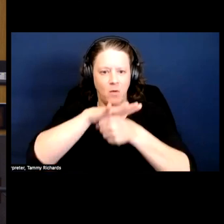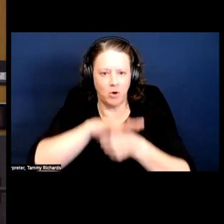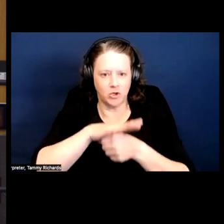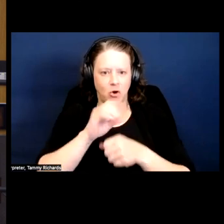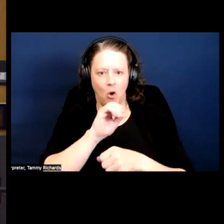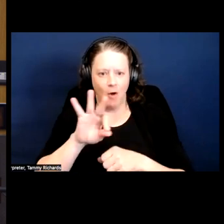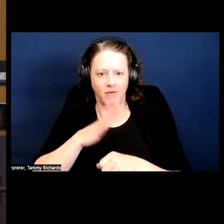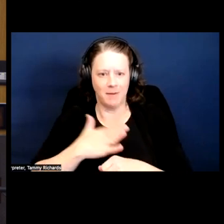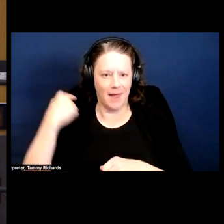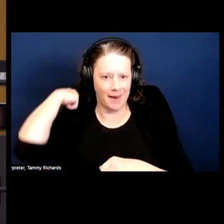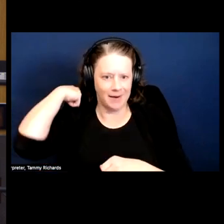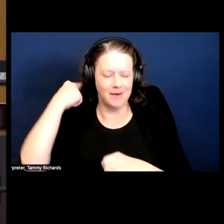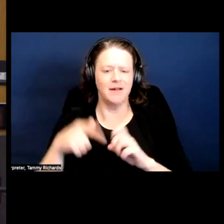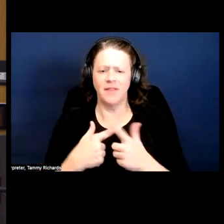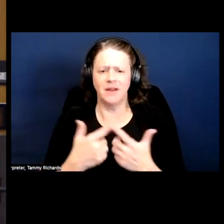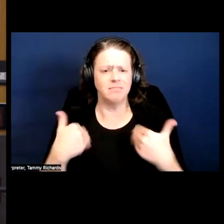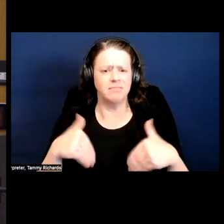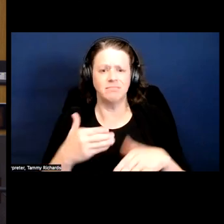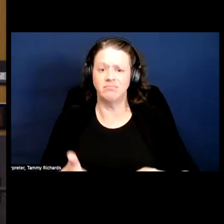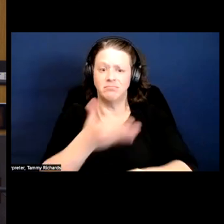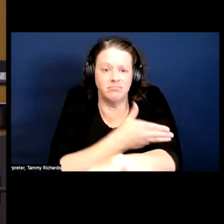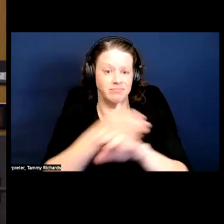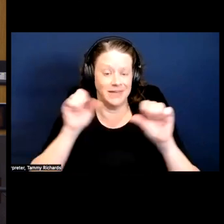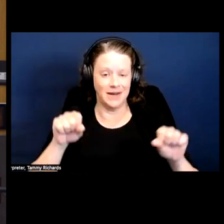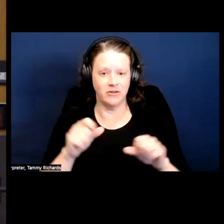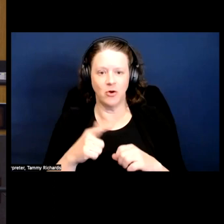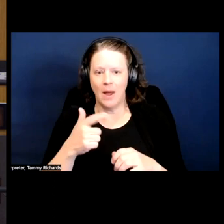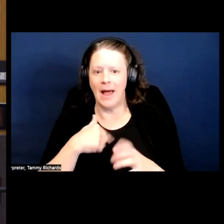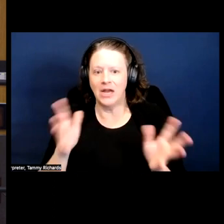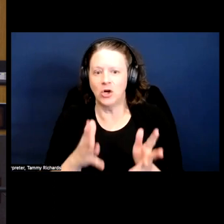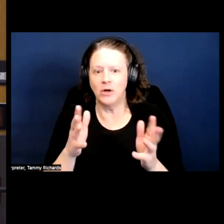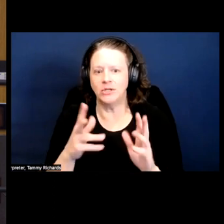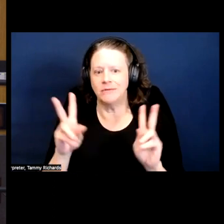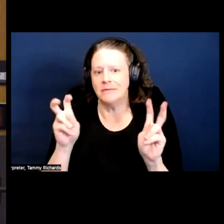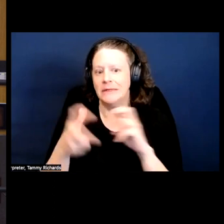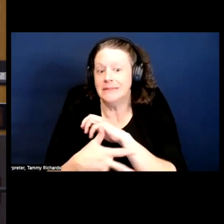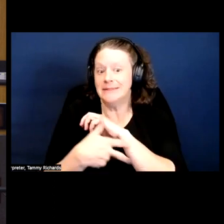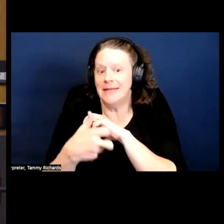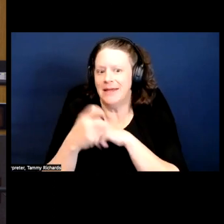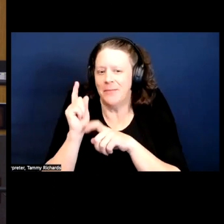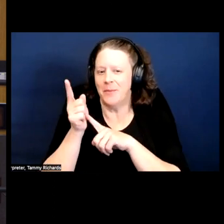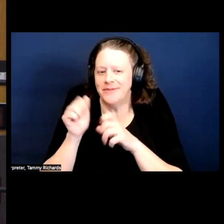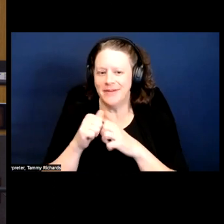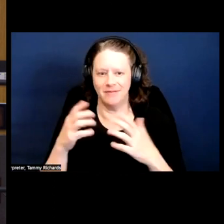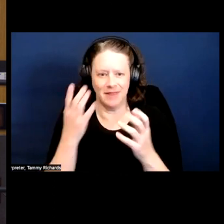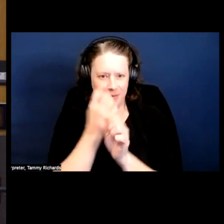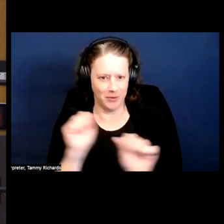my back, it makes a huge difference. So I also encourage stealing moments of liberation inside of your work space or